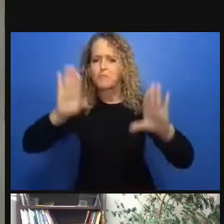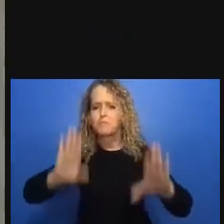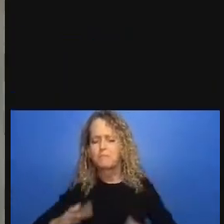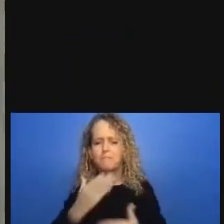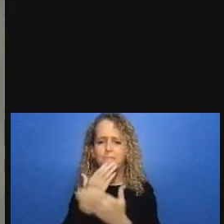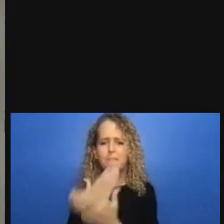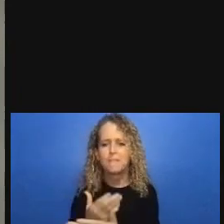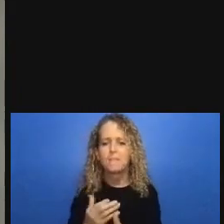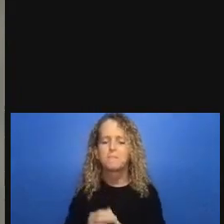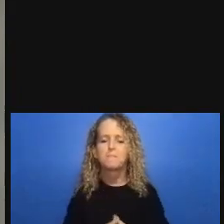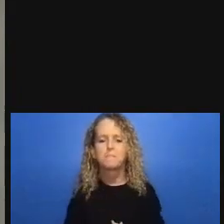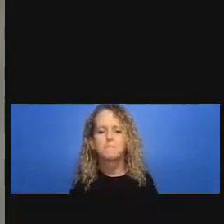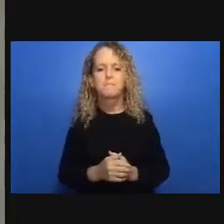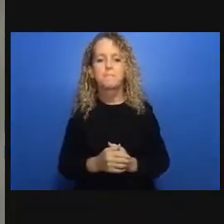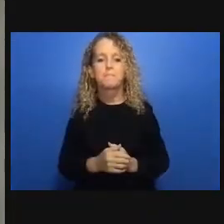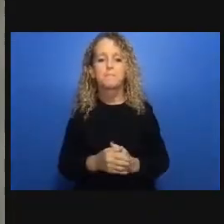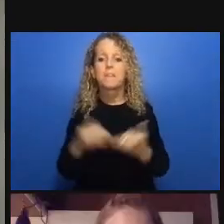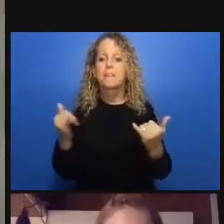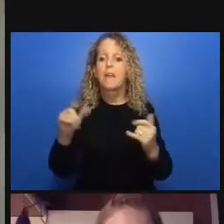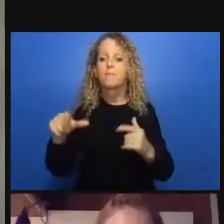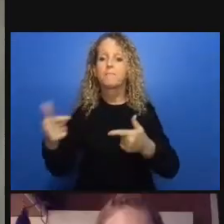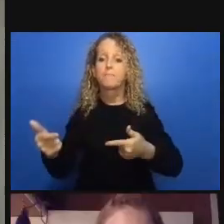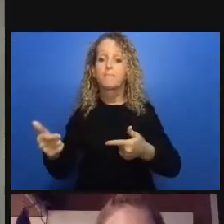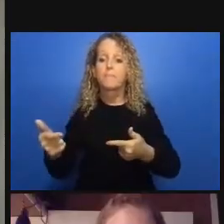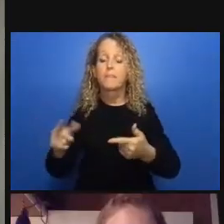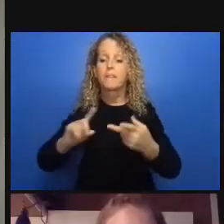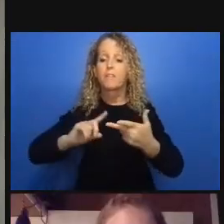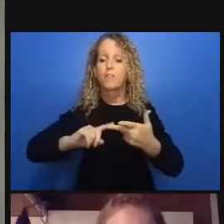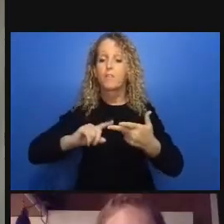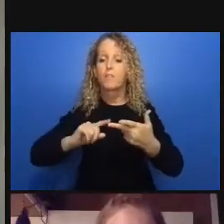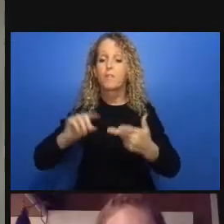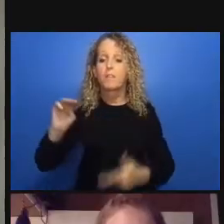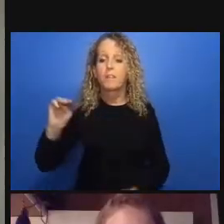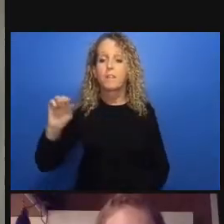we see how critical it is to forcefully shift structural determinants of health